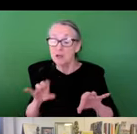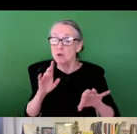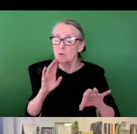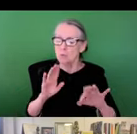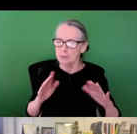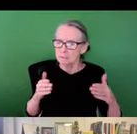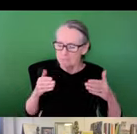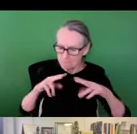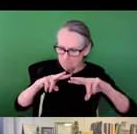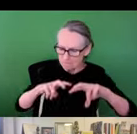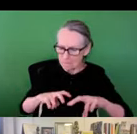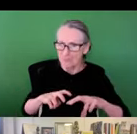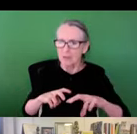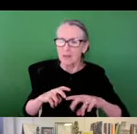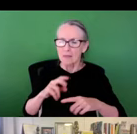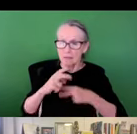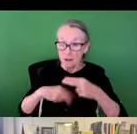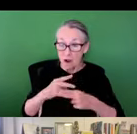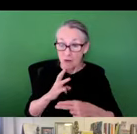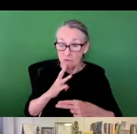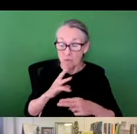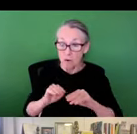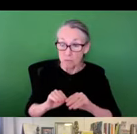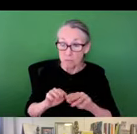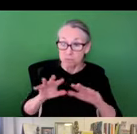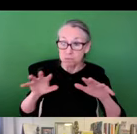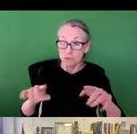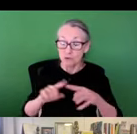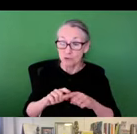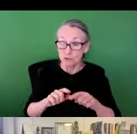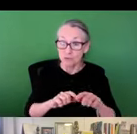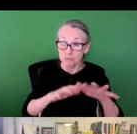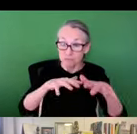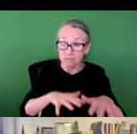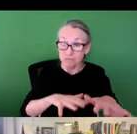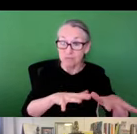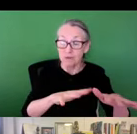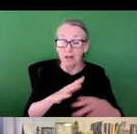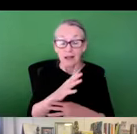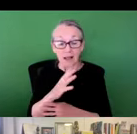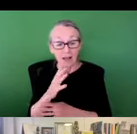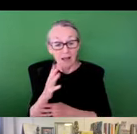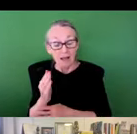to sort of the quality and quantity of the water that is being deposited into local water bodies. But we also